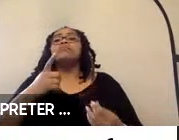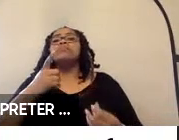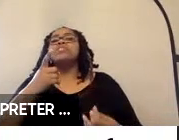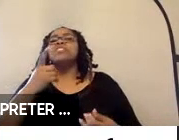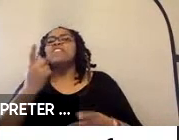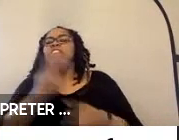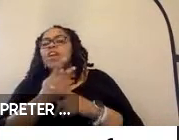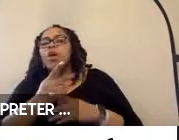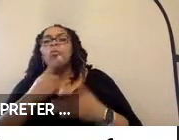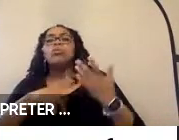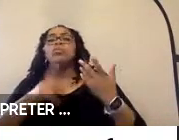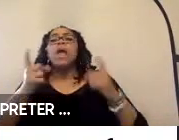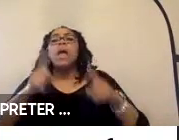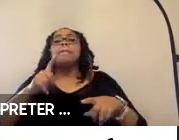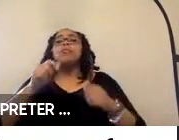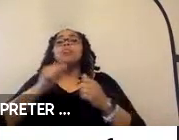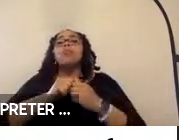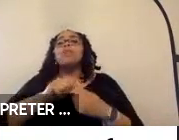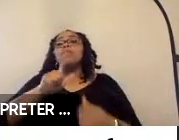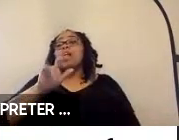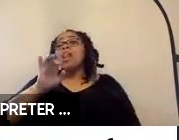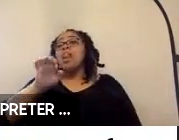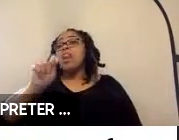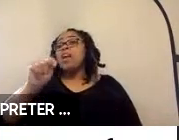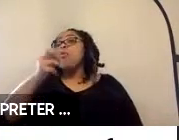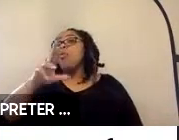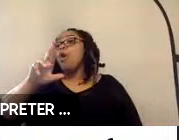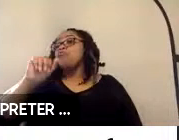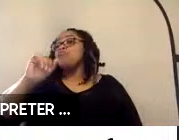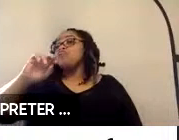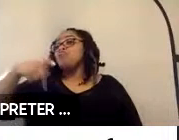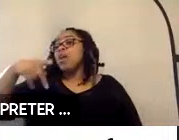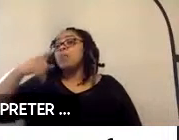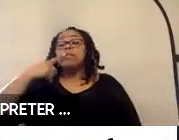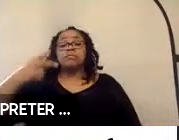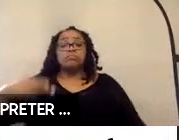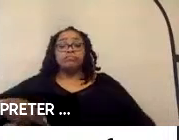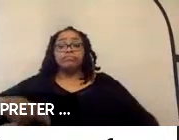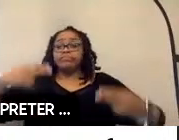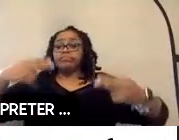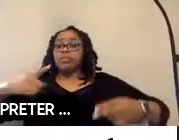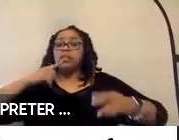is very important. It is a hydraulic lift that that raises and lowers from the vehicle,